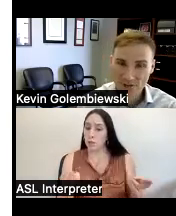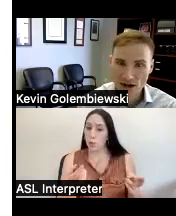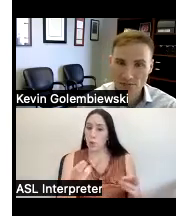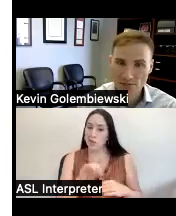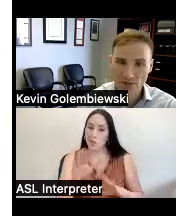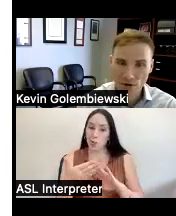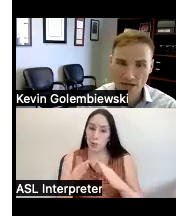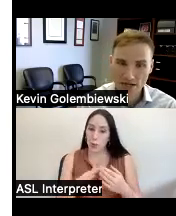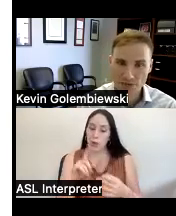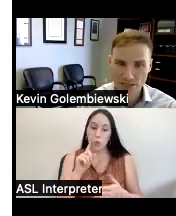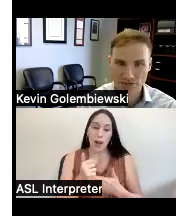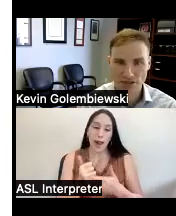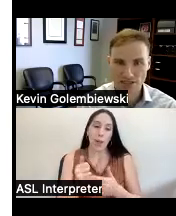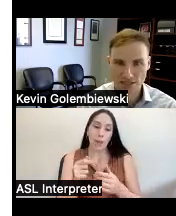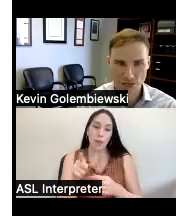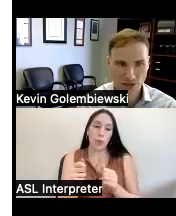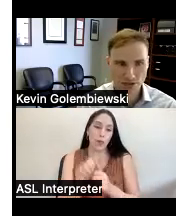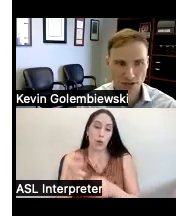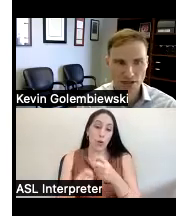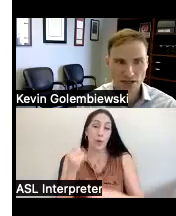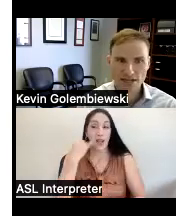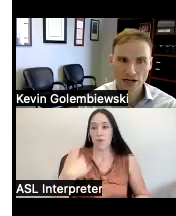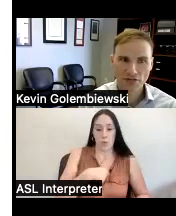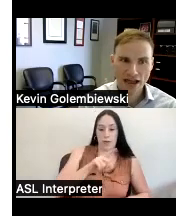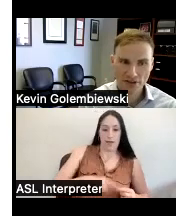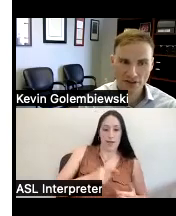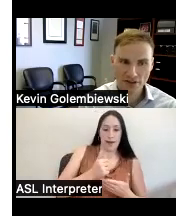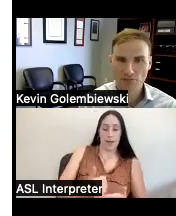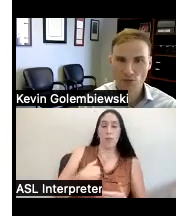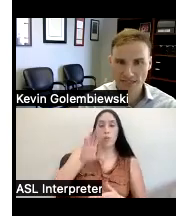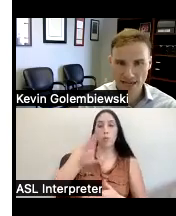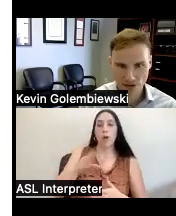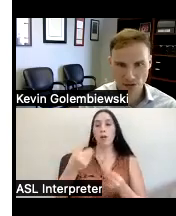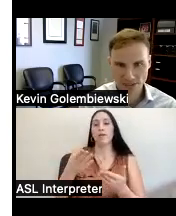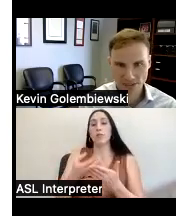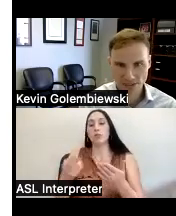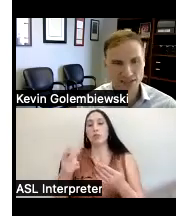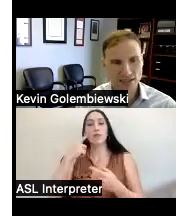a problem that we can specifically assist with self-advocacy support and technical assistance